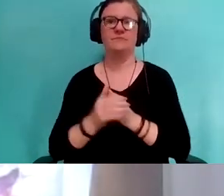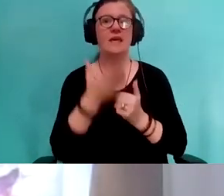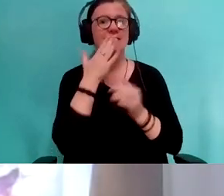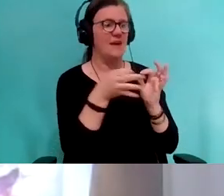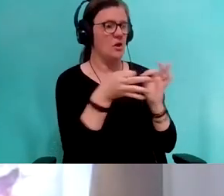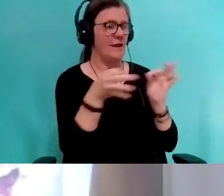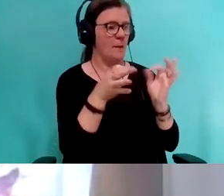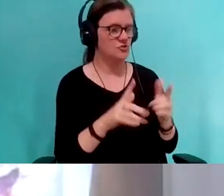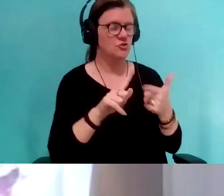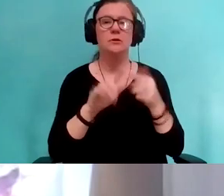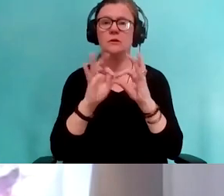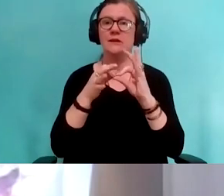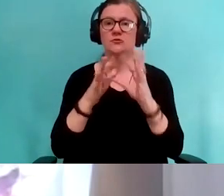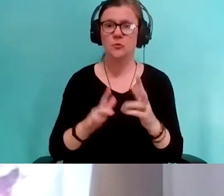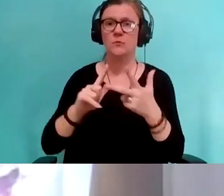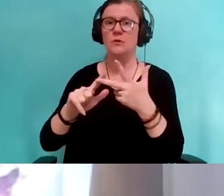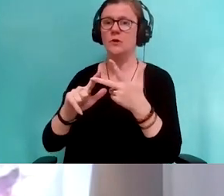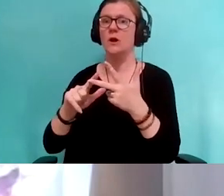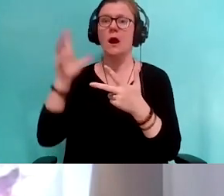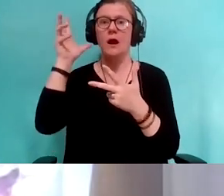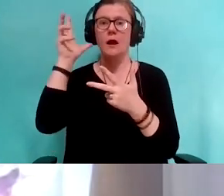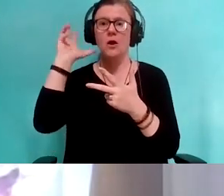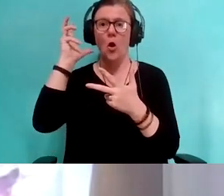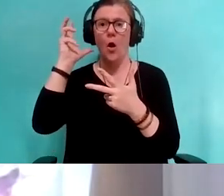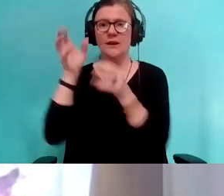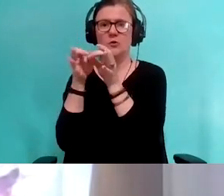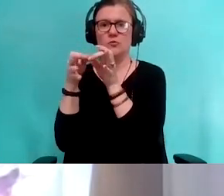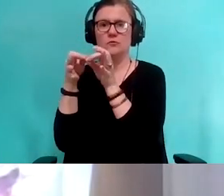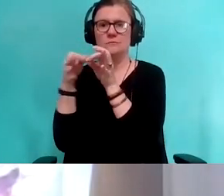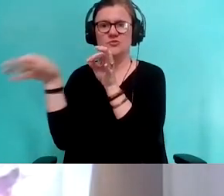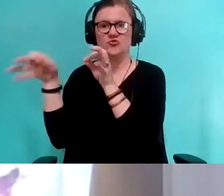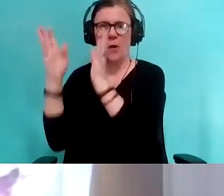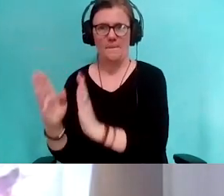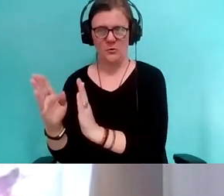our ASL interpreter, and our audio describer for making this program more accessible.